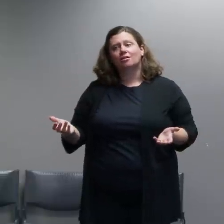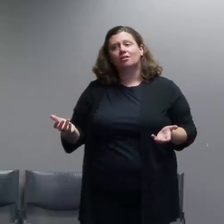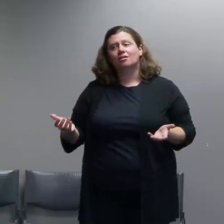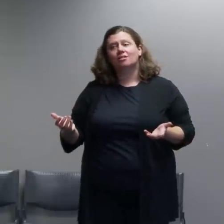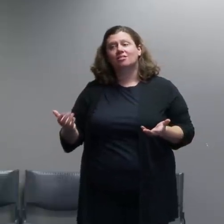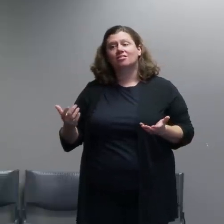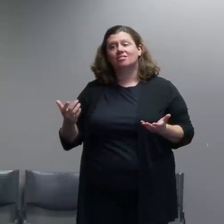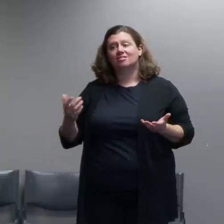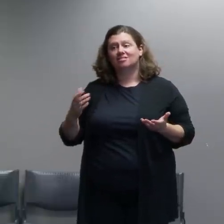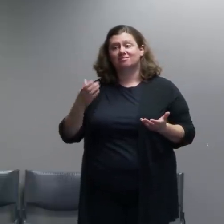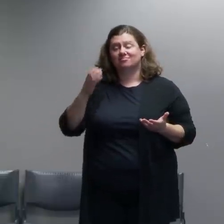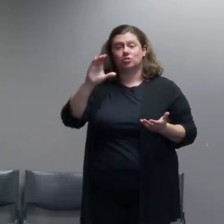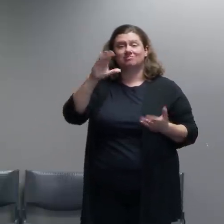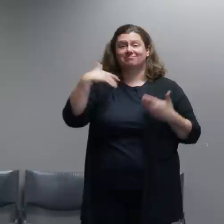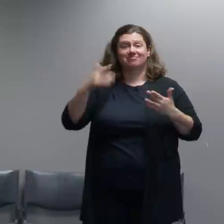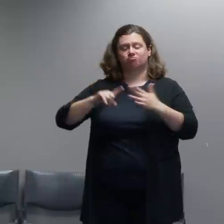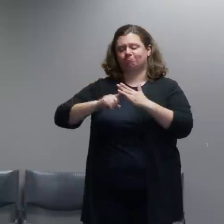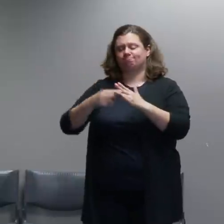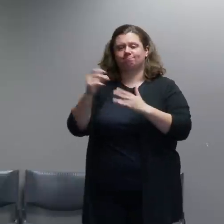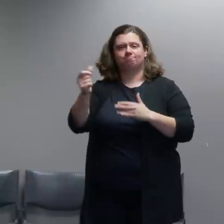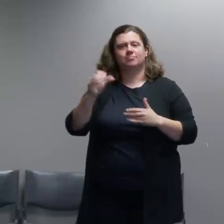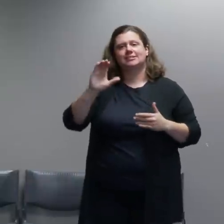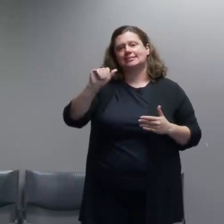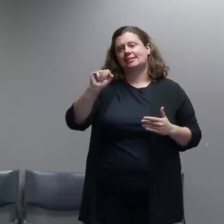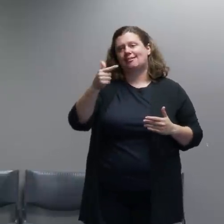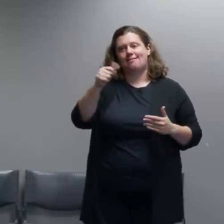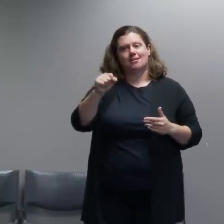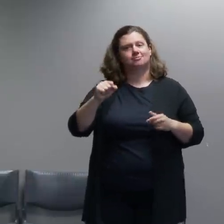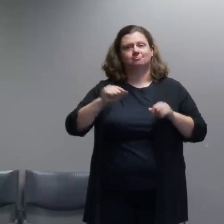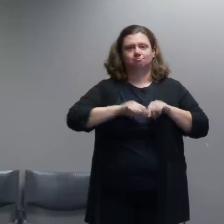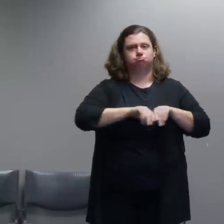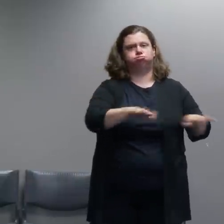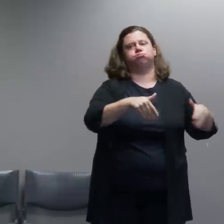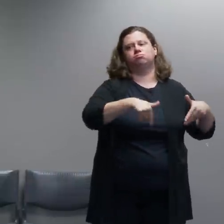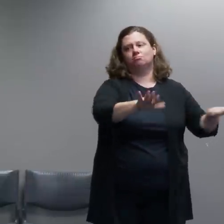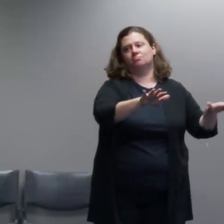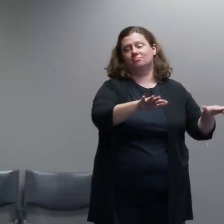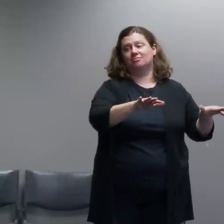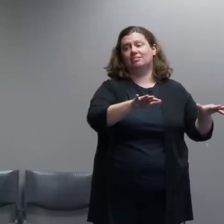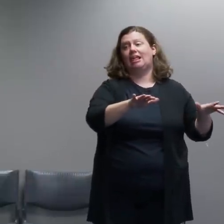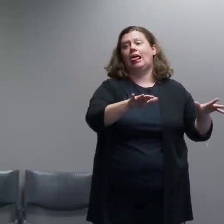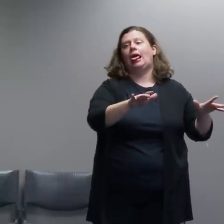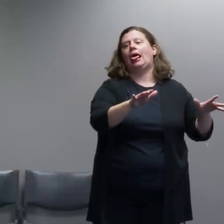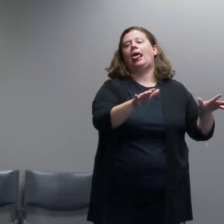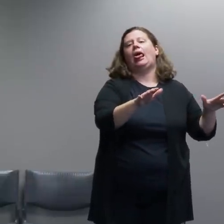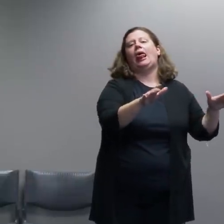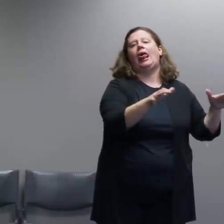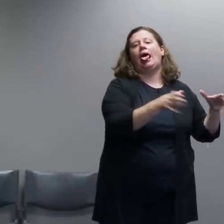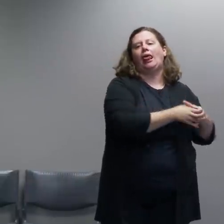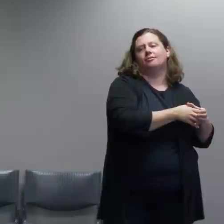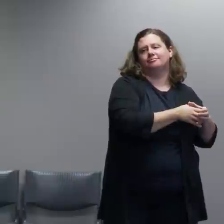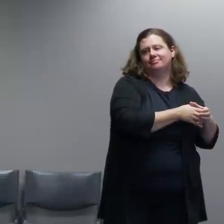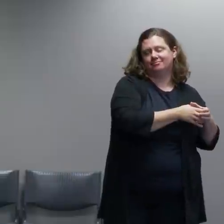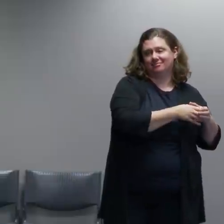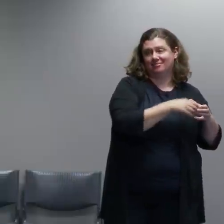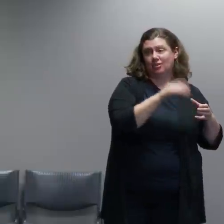again to disperse the crowd. The crowd regrouped, began walking in streets downtown threw fireworks and other